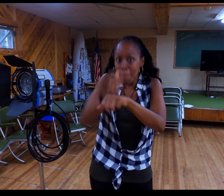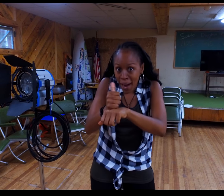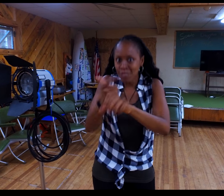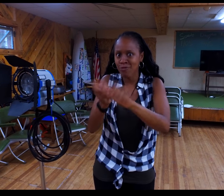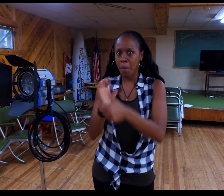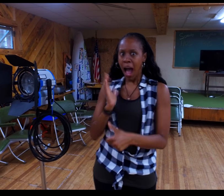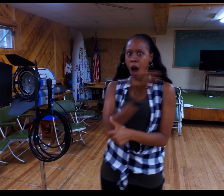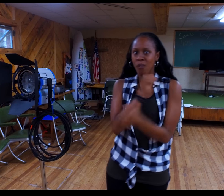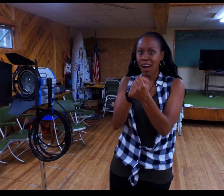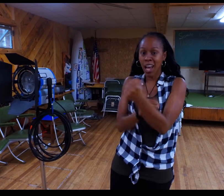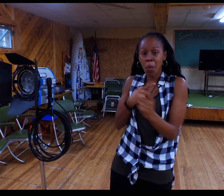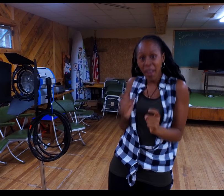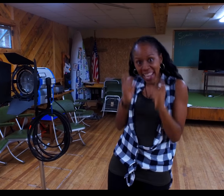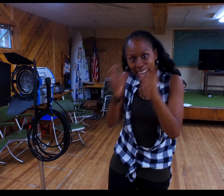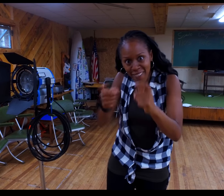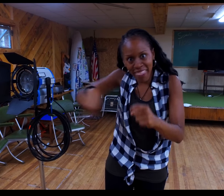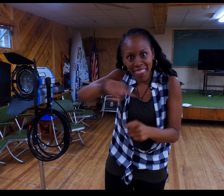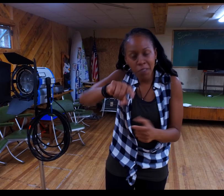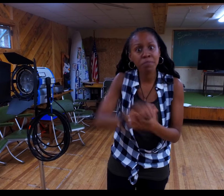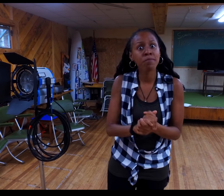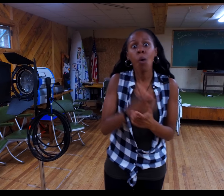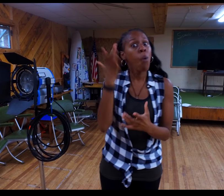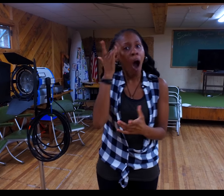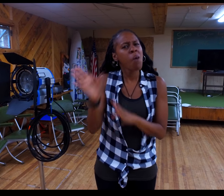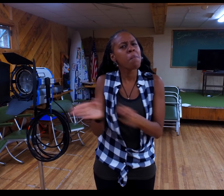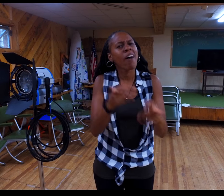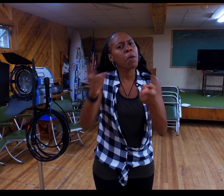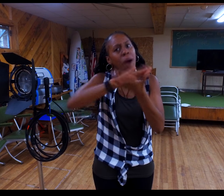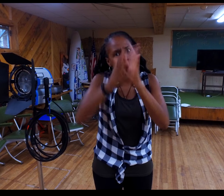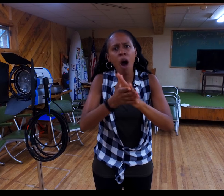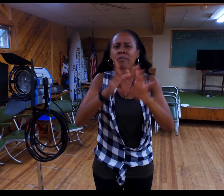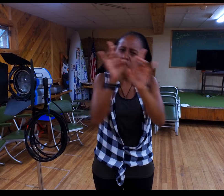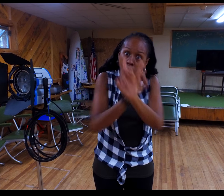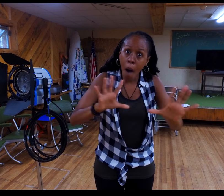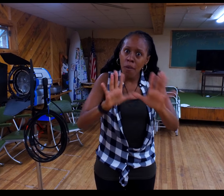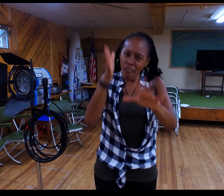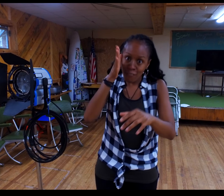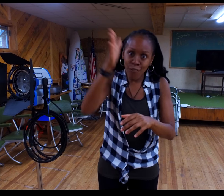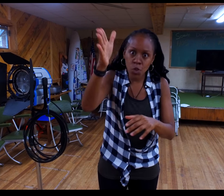with hands-on experiences based on the foundations we teach them. Soon, they will be prepared to become phenomenal future